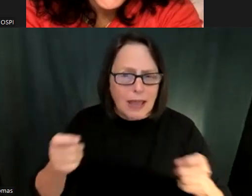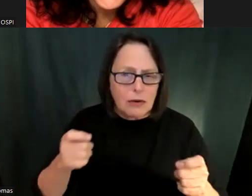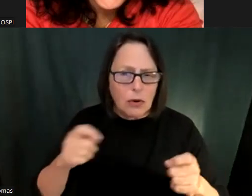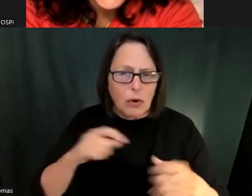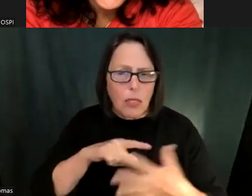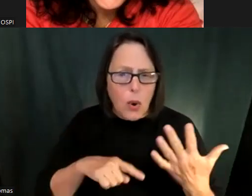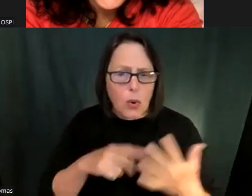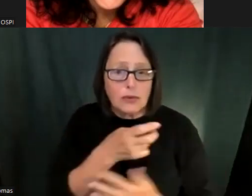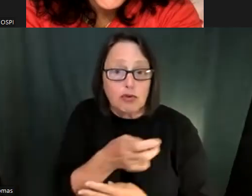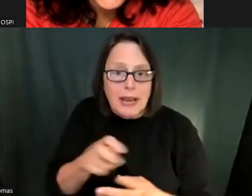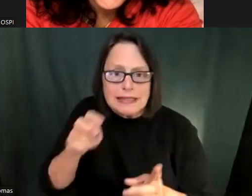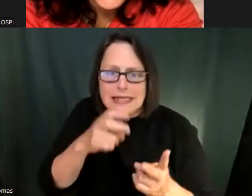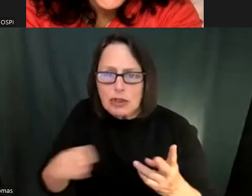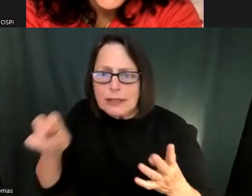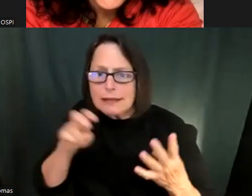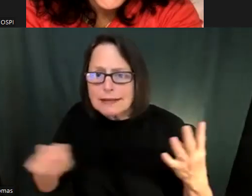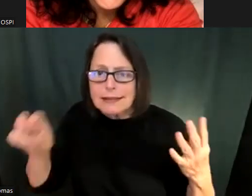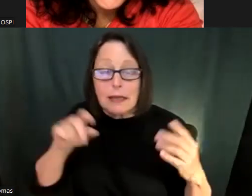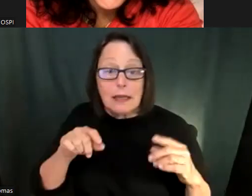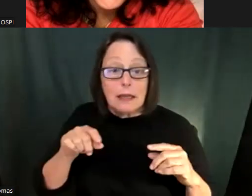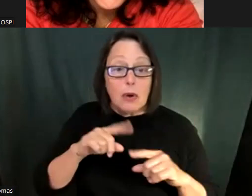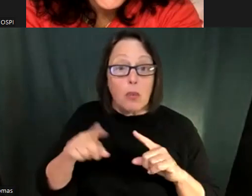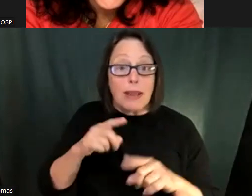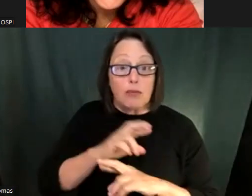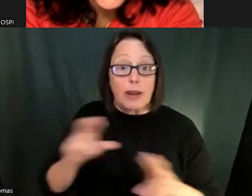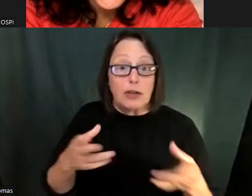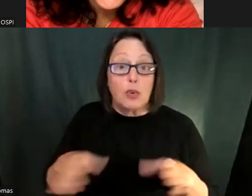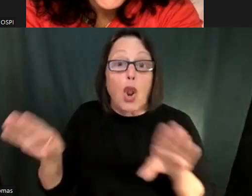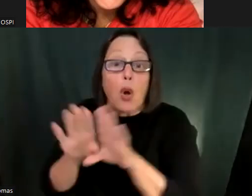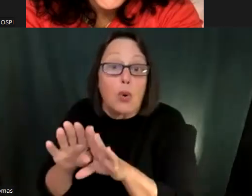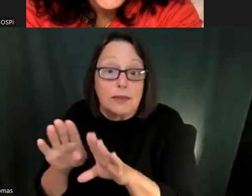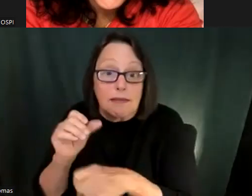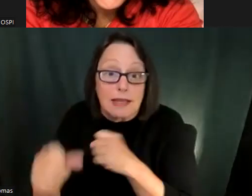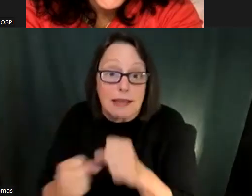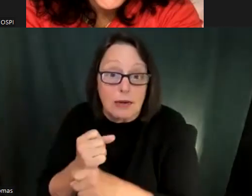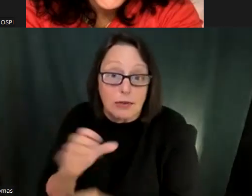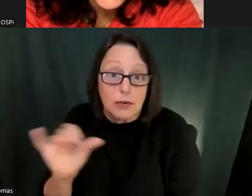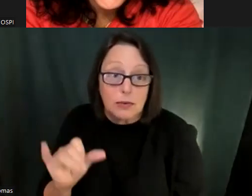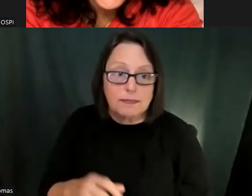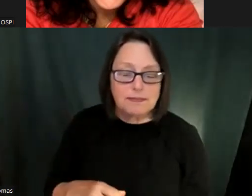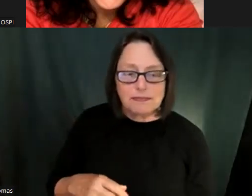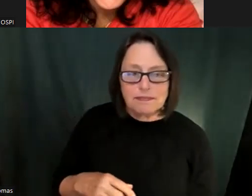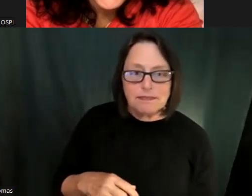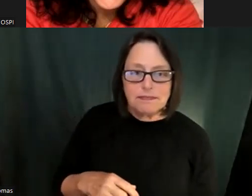Out of your classroom and perhaps even into another classroom or you know, you brought up earlier the the idea of space and moving and permeability.